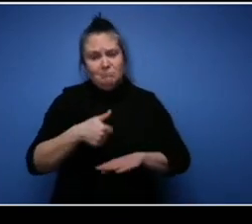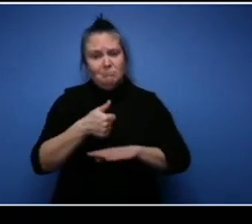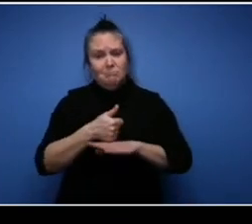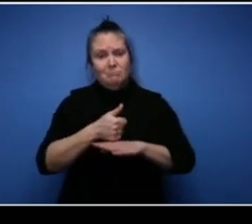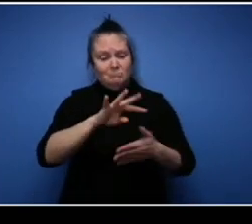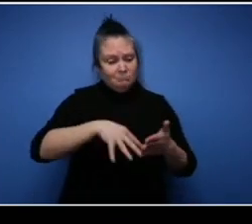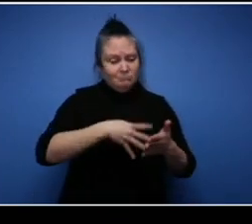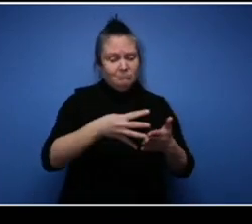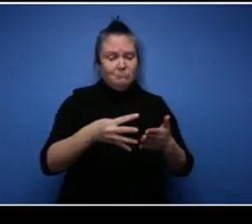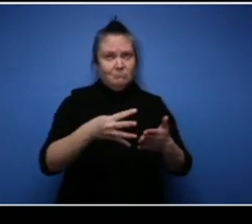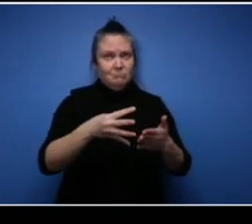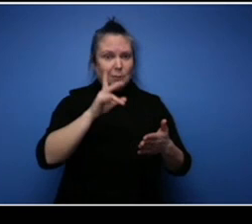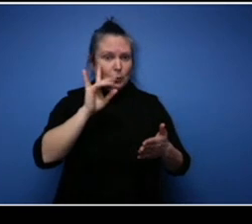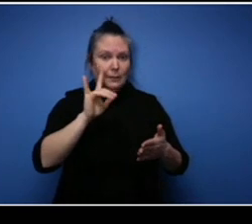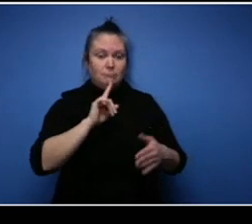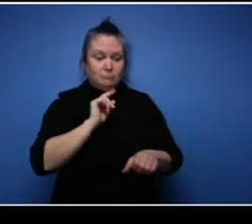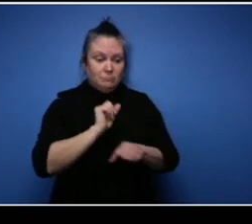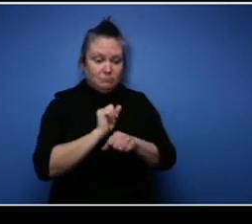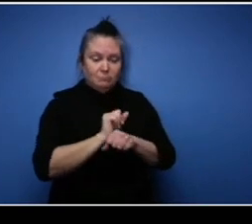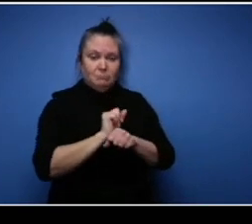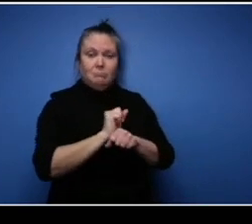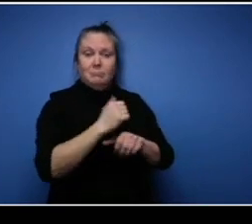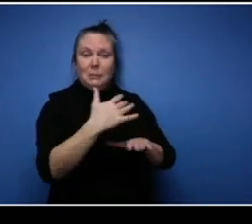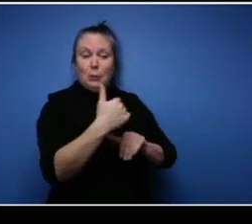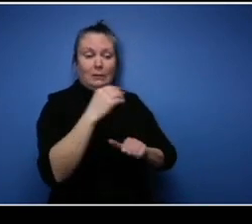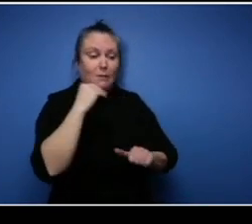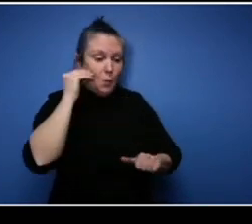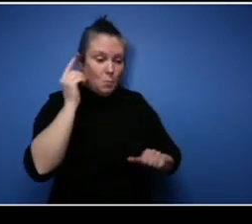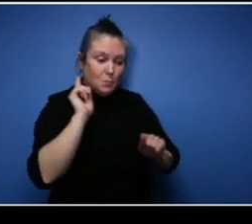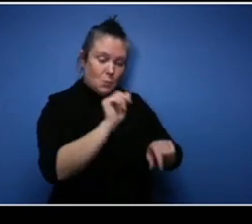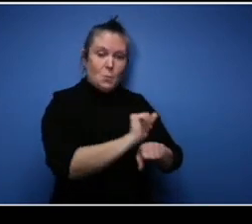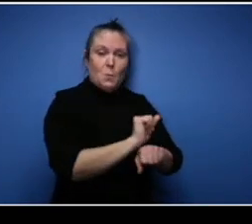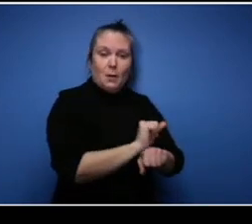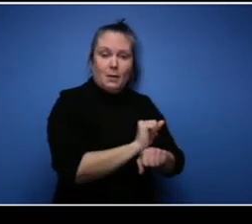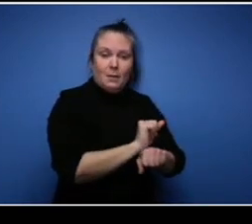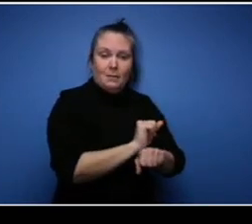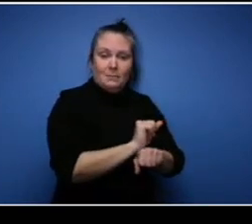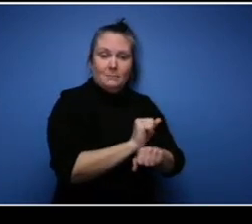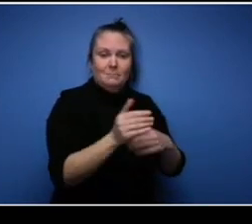inside the house and going to work at your place of work but if you got to do at home